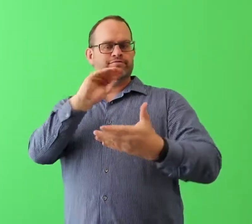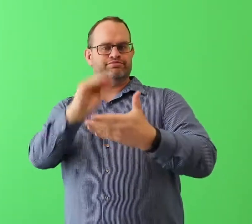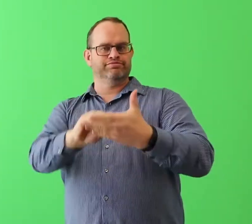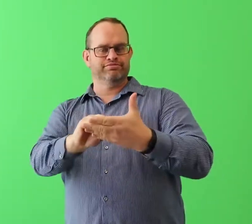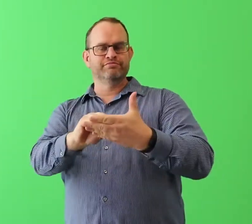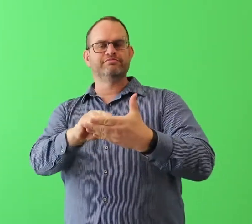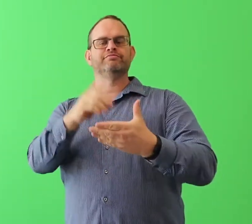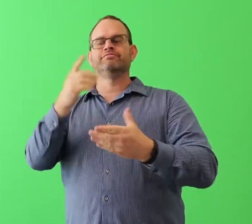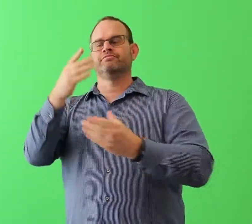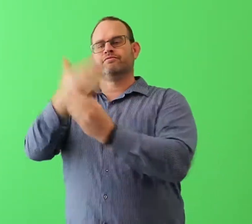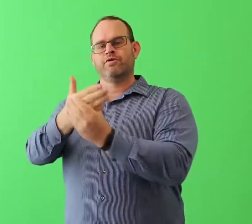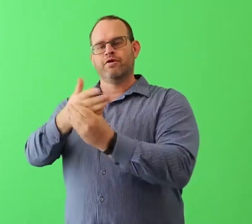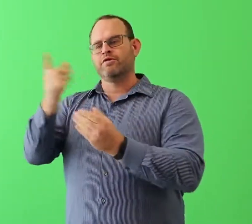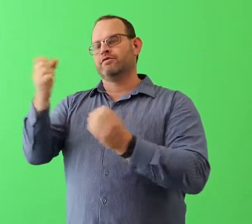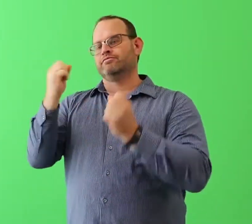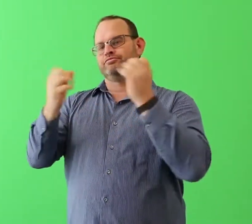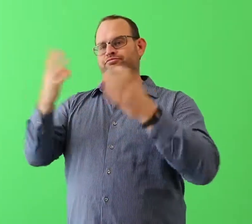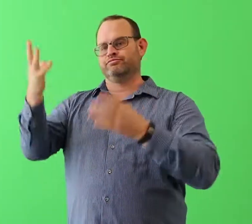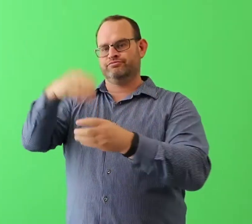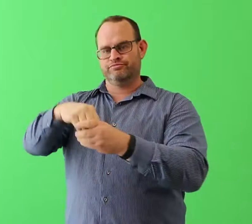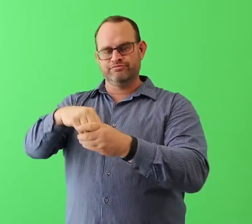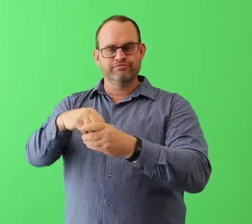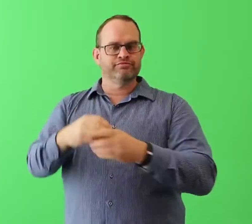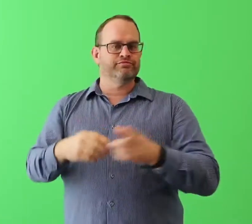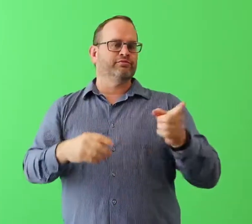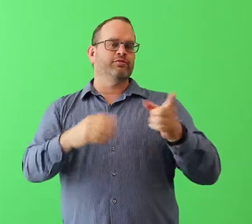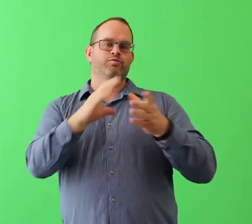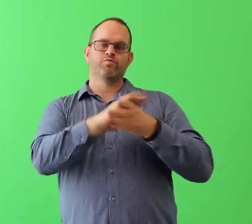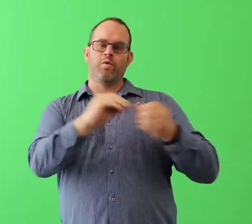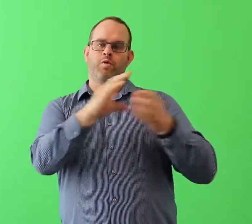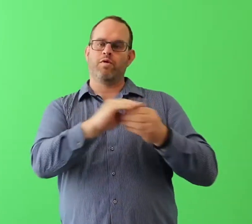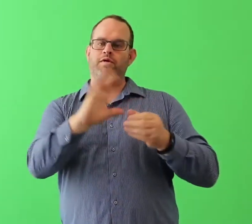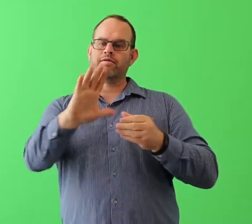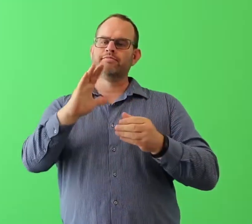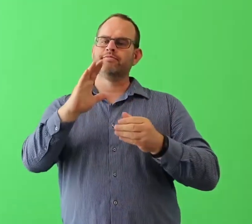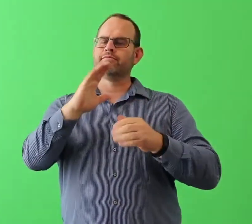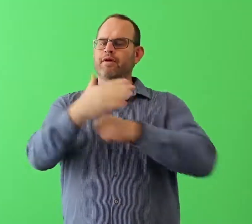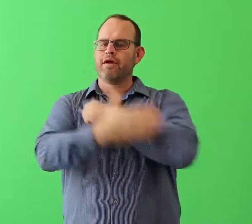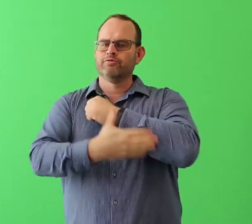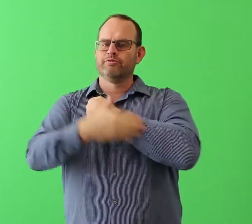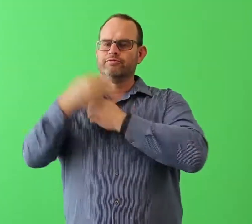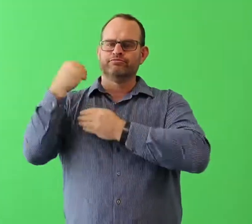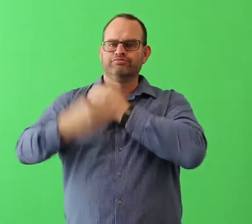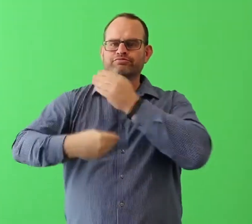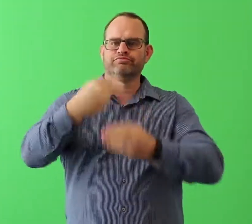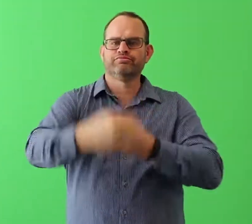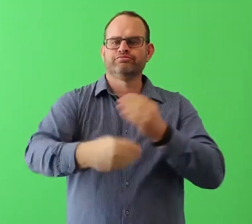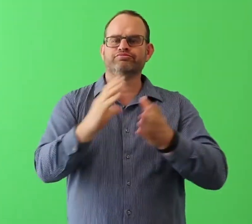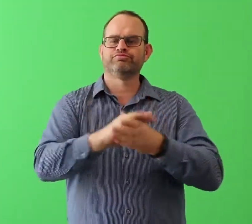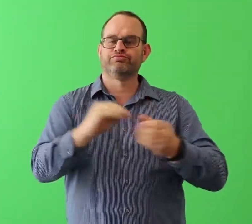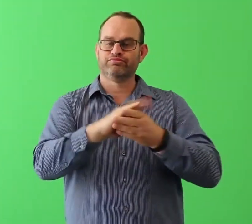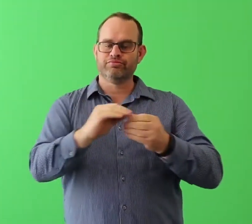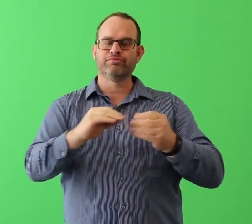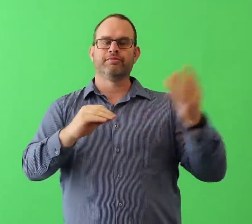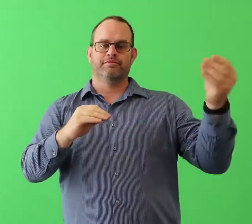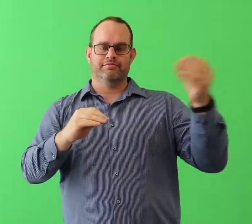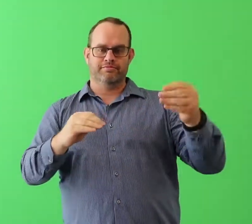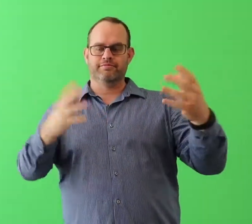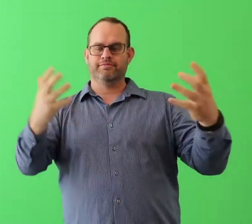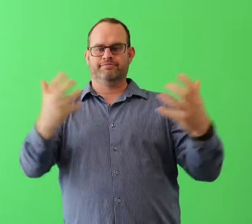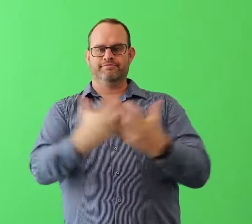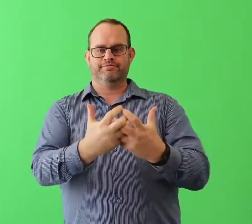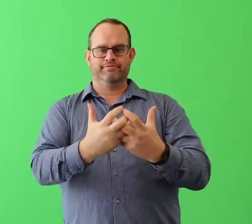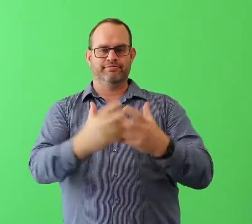which includes interconnecting folders of indigenous sign languages and of indigenous folktales, so